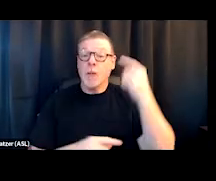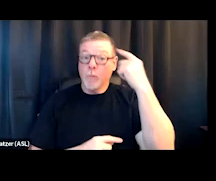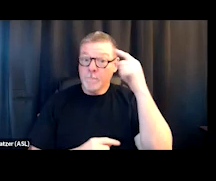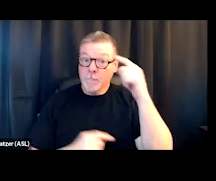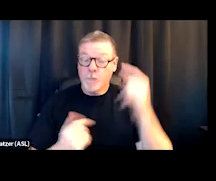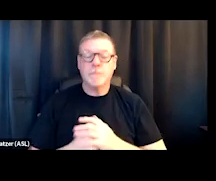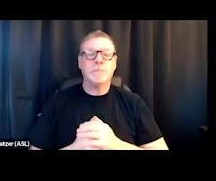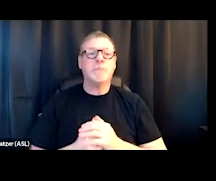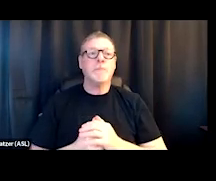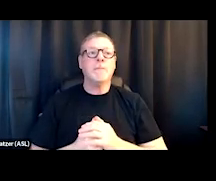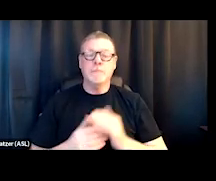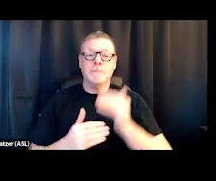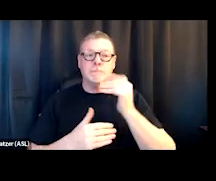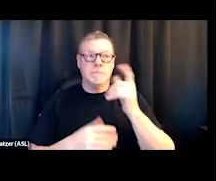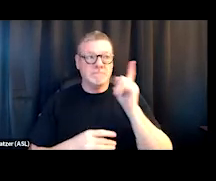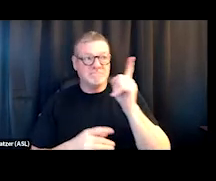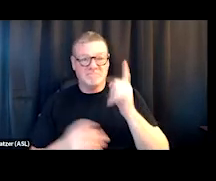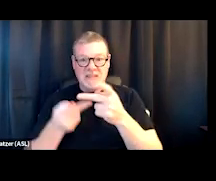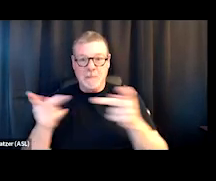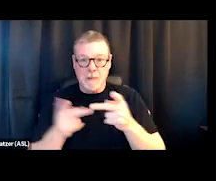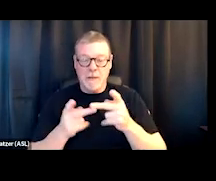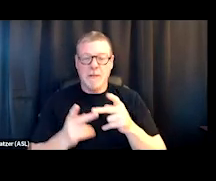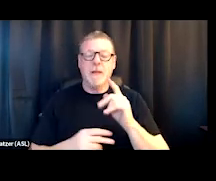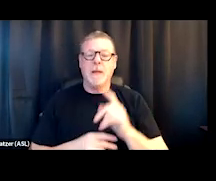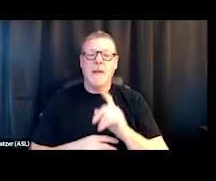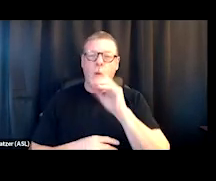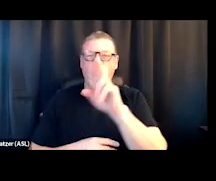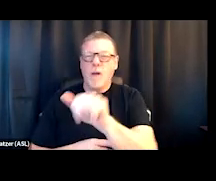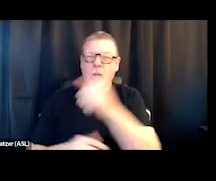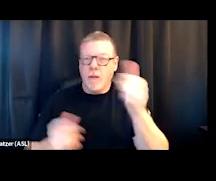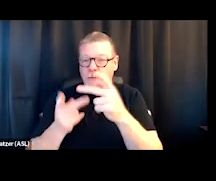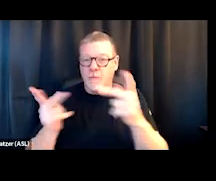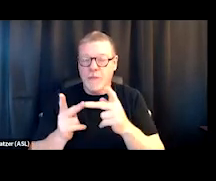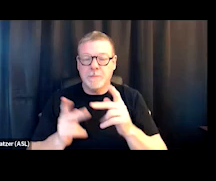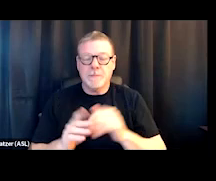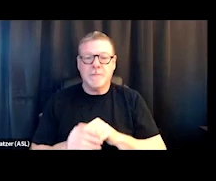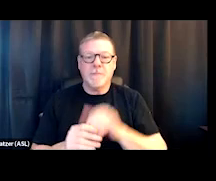at Progress House or other facilities actually and from other programs